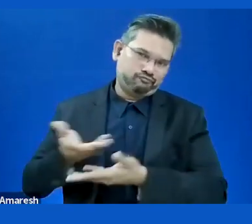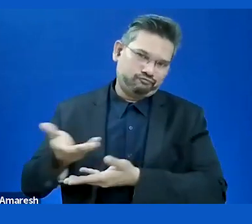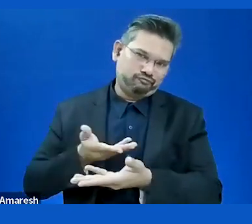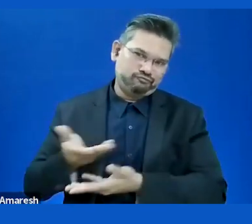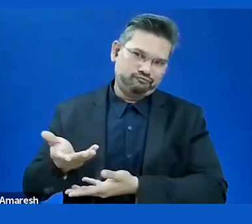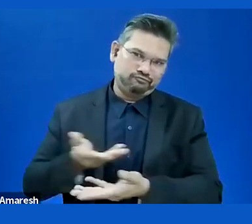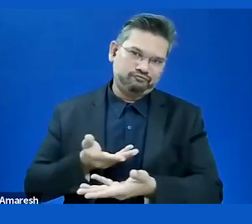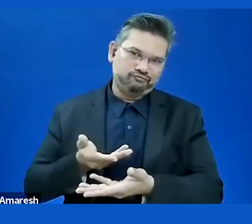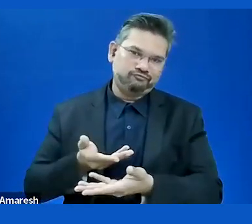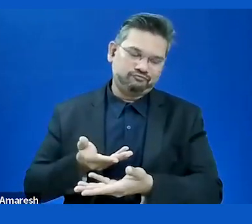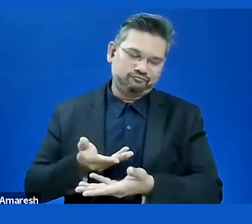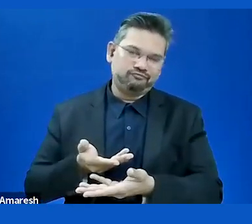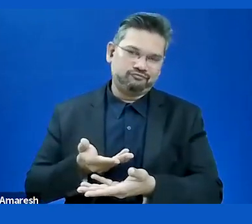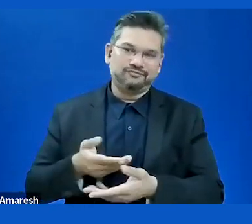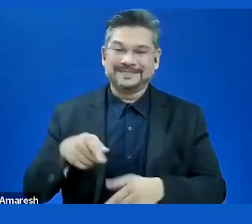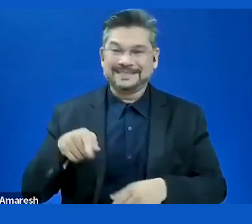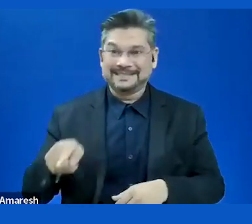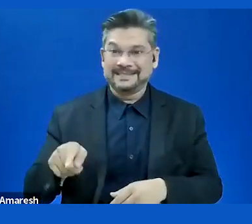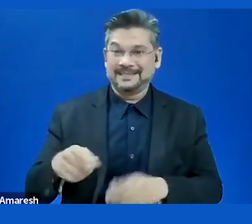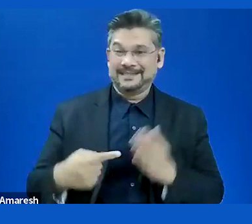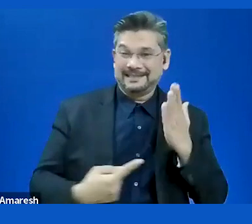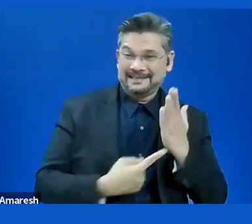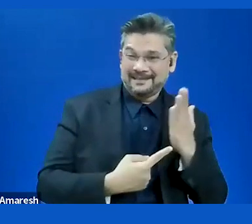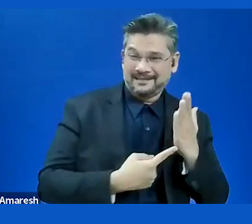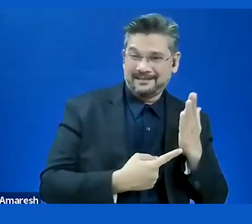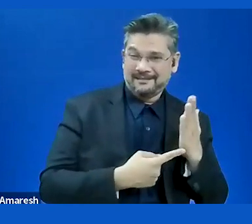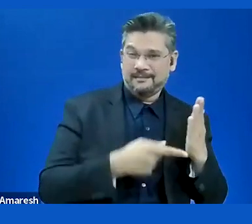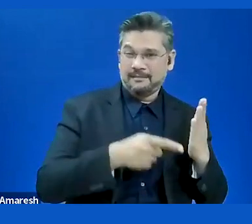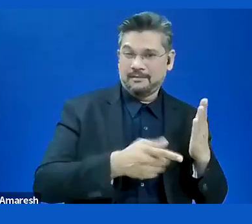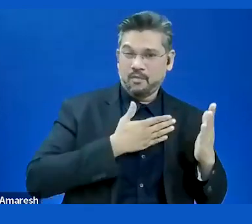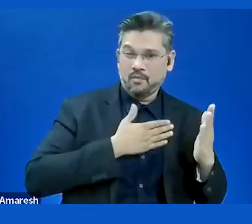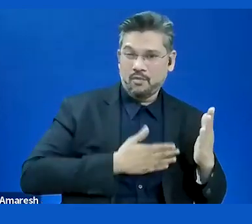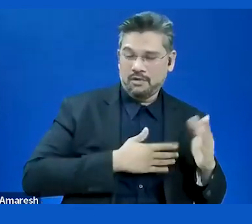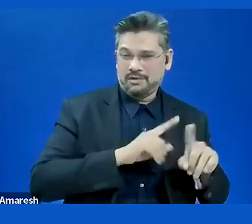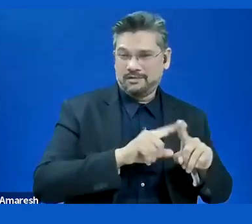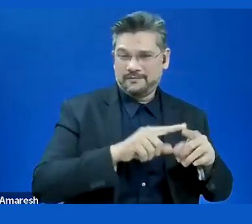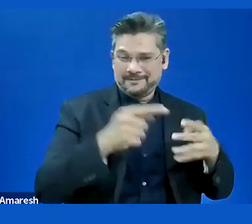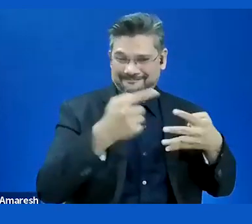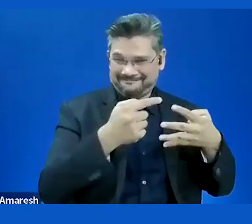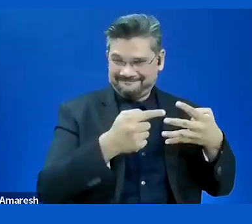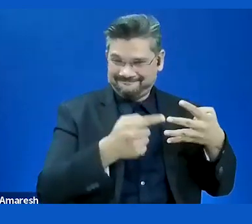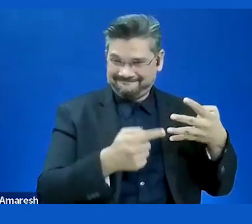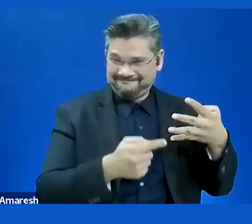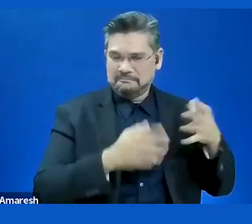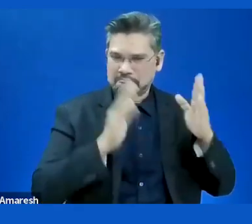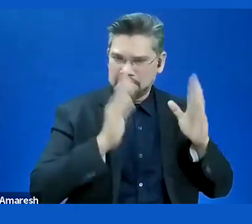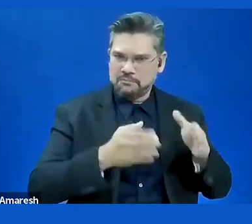the technical requirements are often focused on accessibility. Without going in depth with